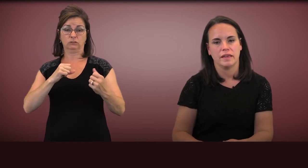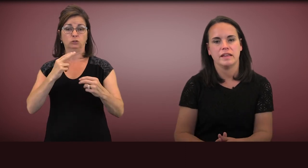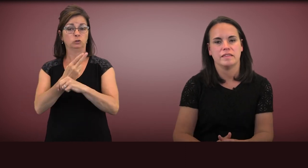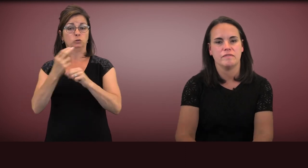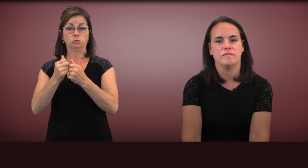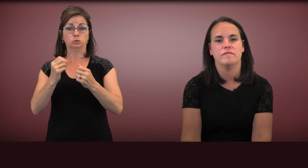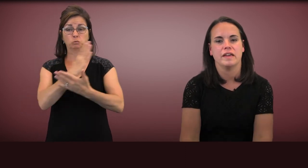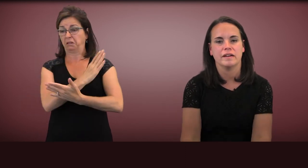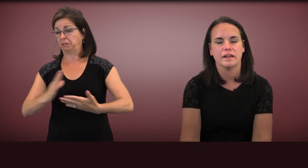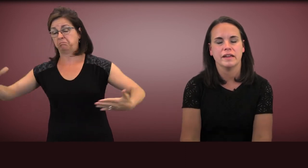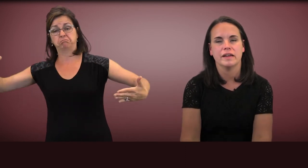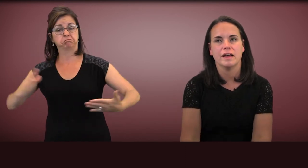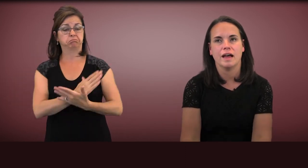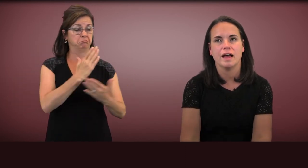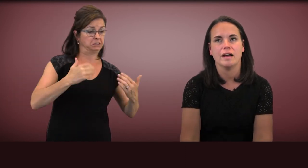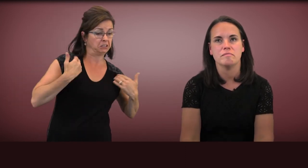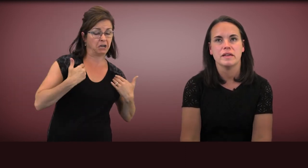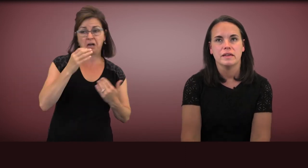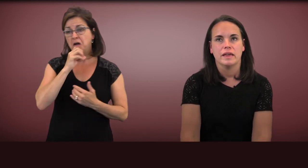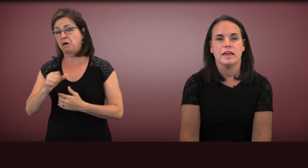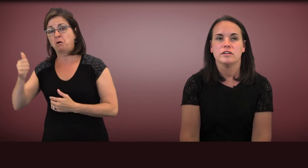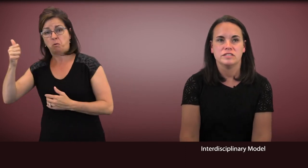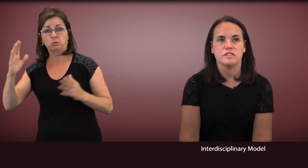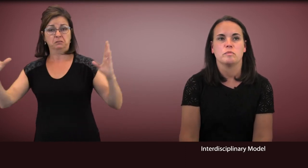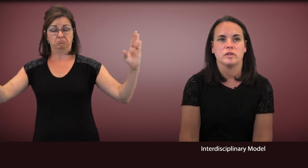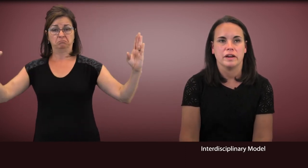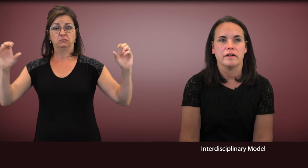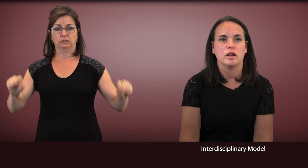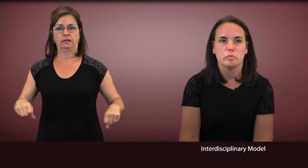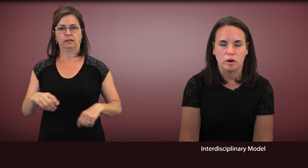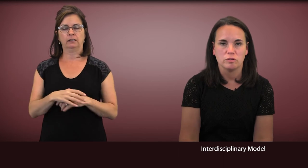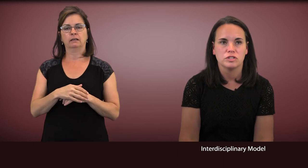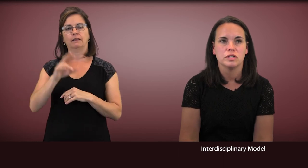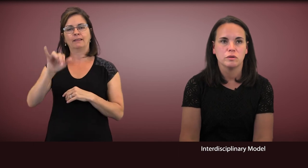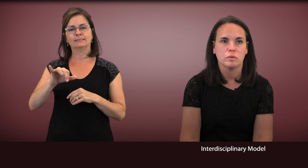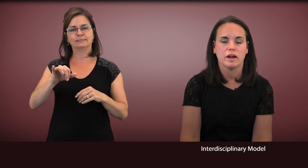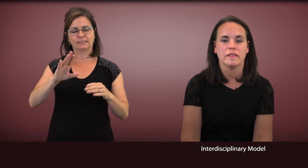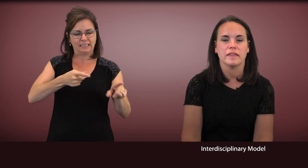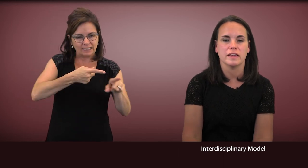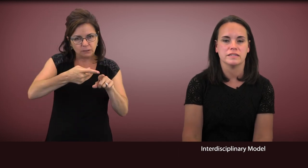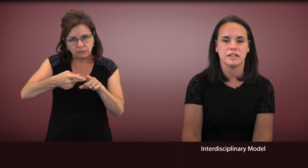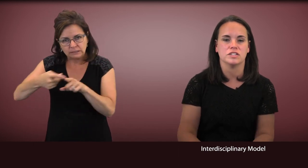It is a very interdisciplinary approach, where the intention